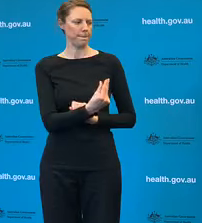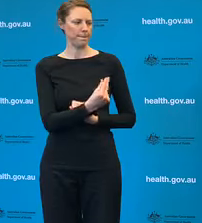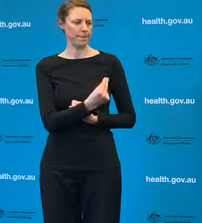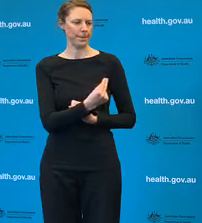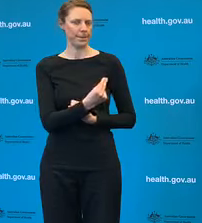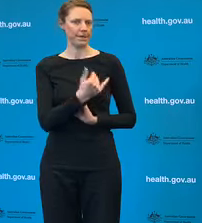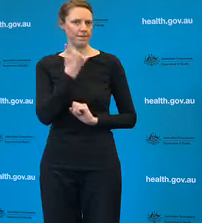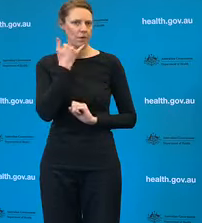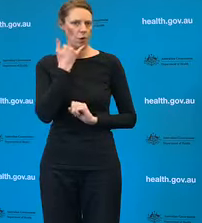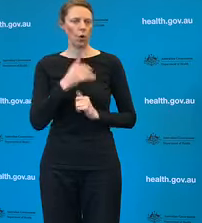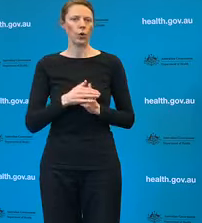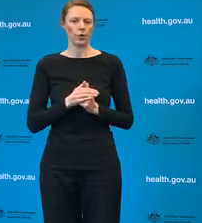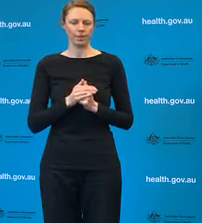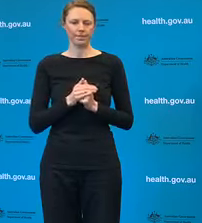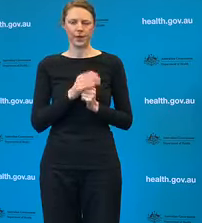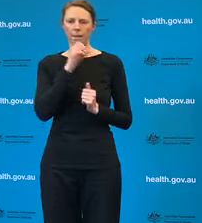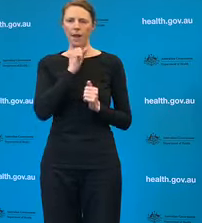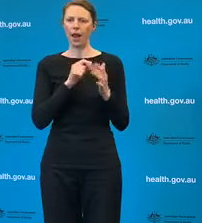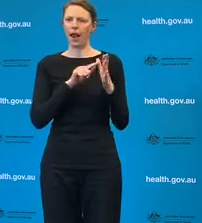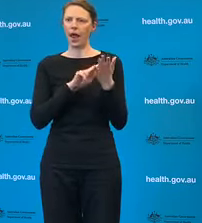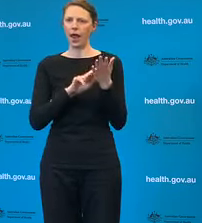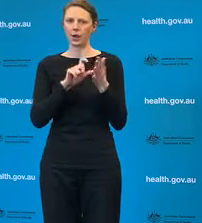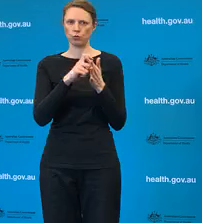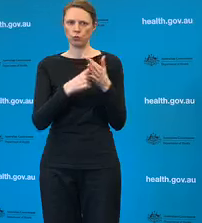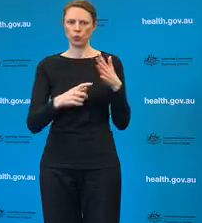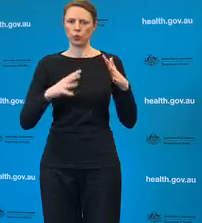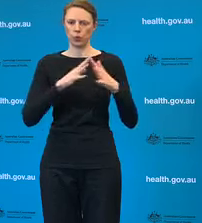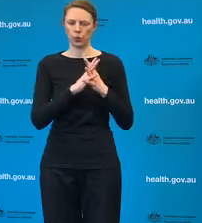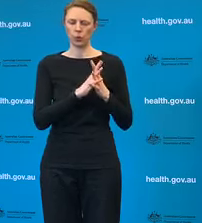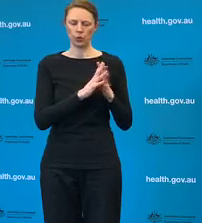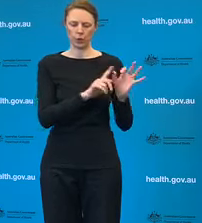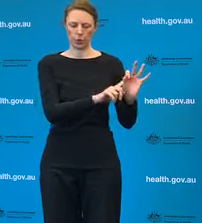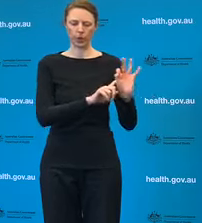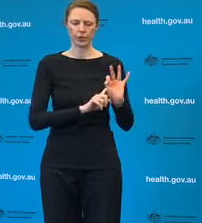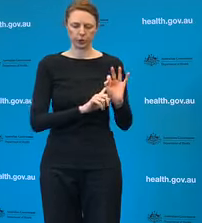Reporter: Thank you Dr Coatsworth. In light of the comments